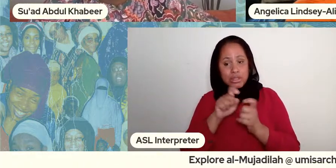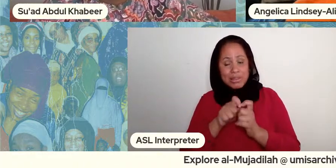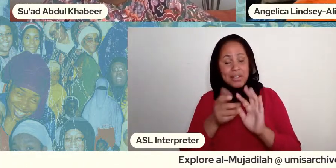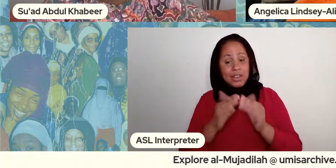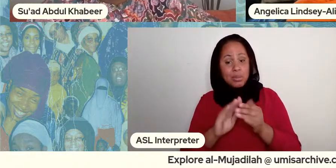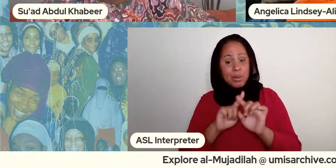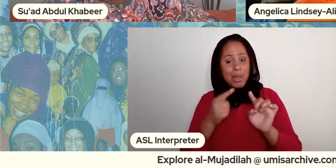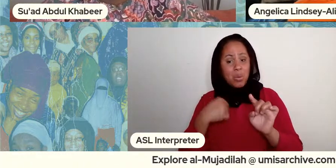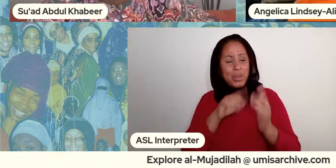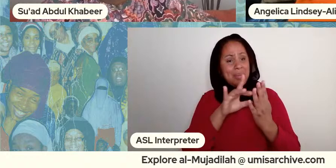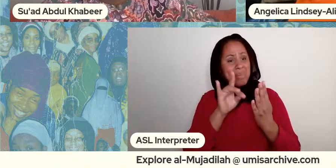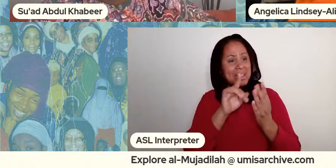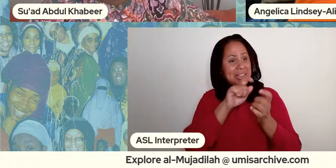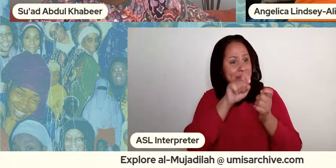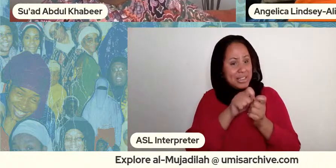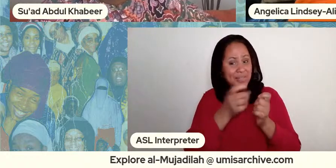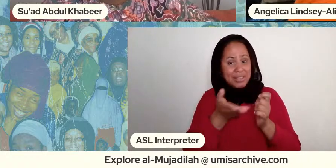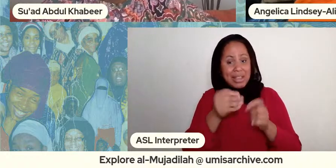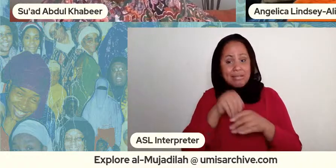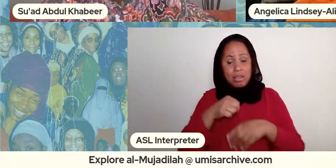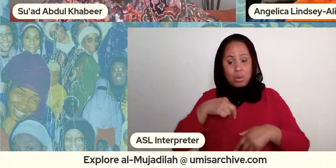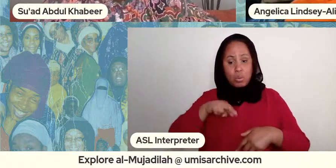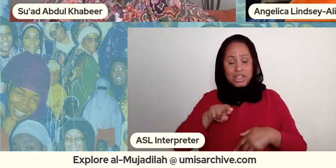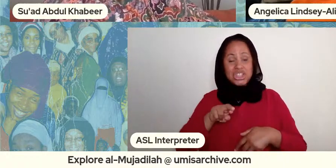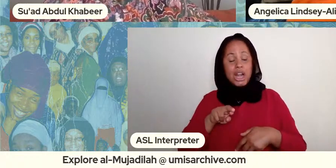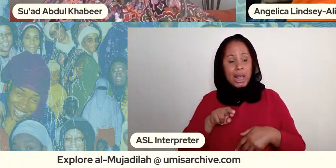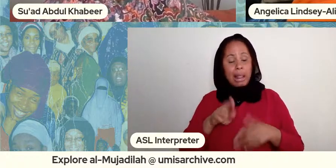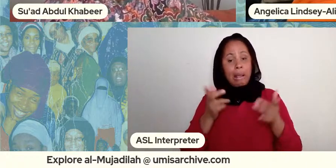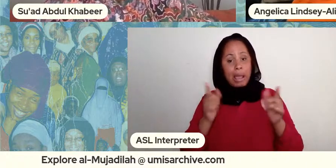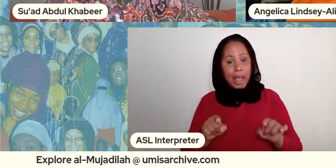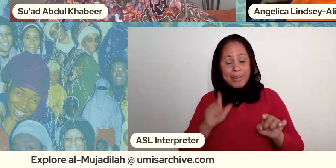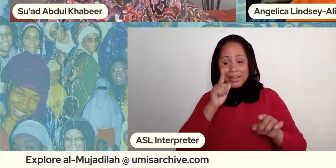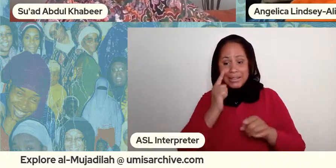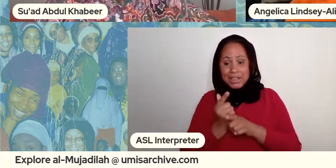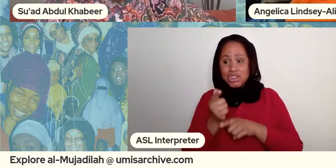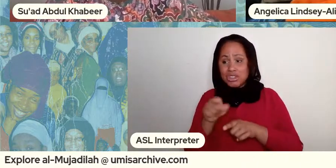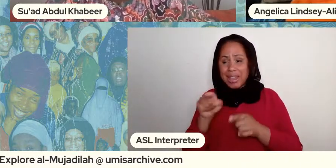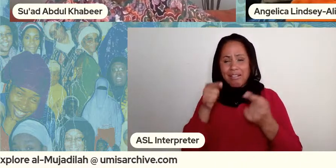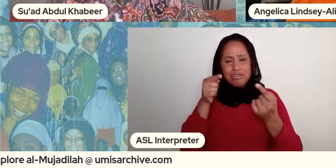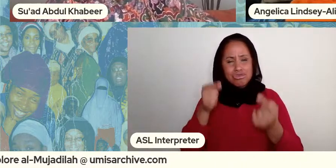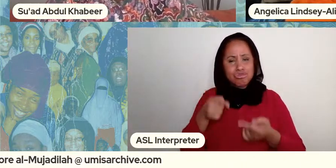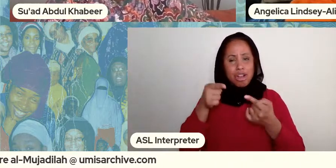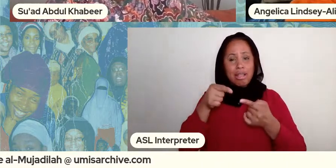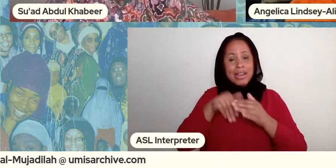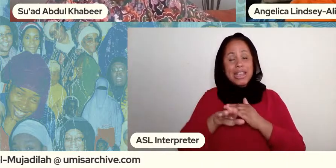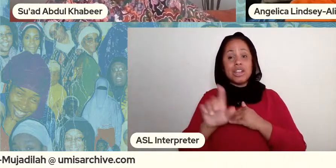you have sisters who are struggling in communities with families and not getting any support they're